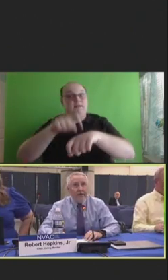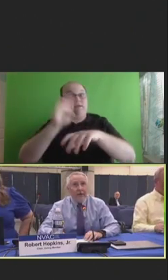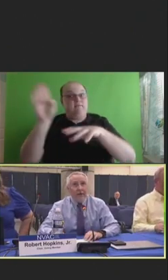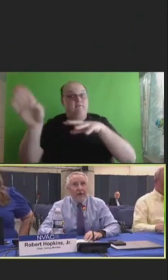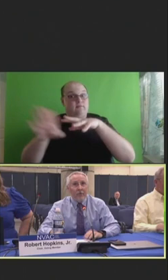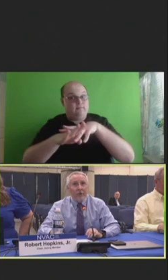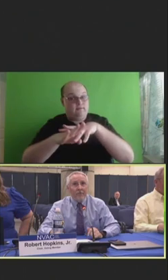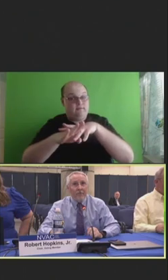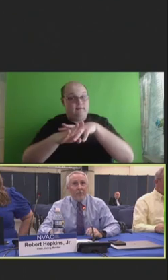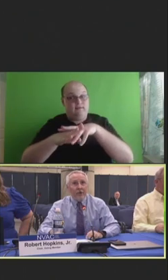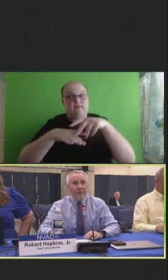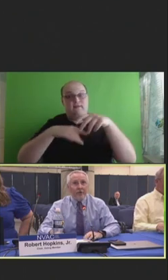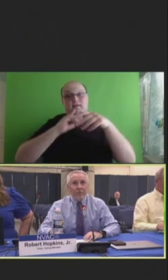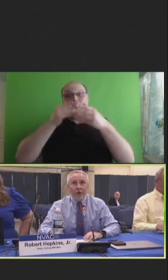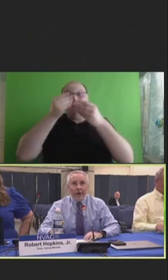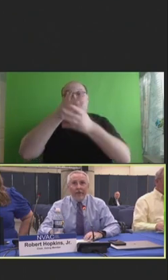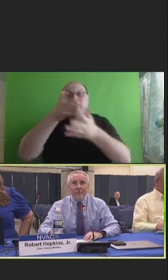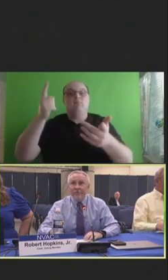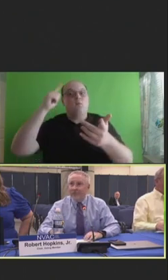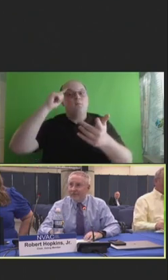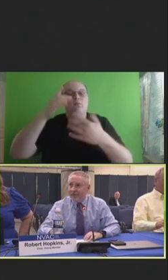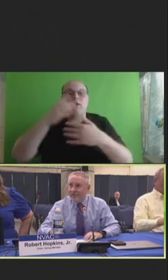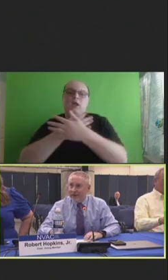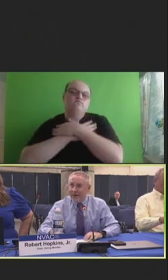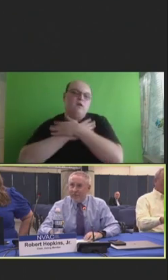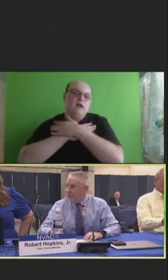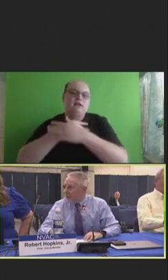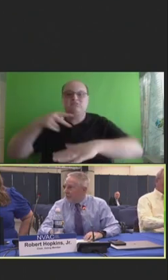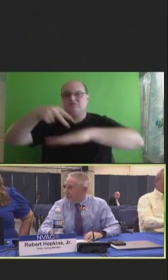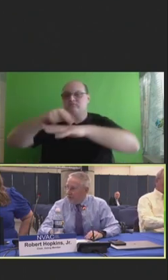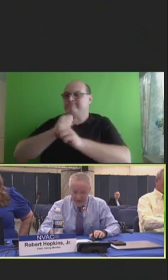We'll let people rest their brains and stand up and stretch a bit.